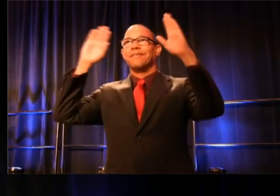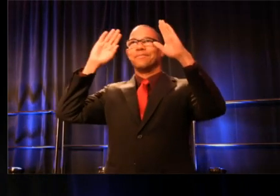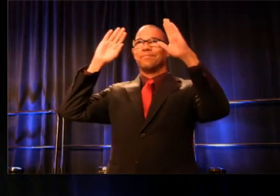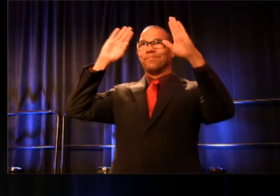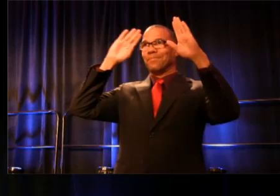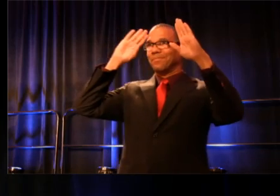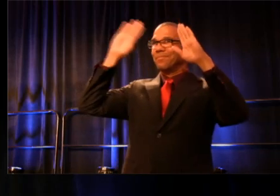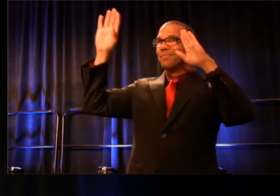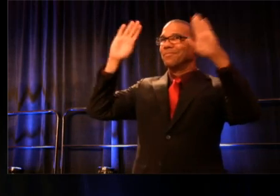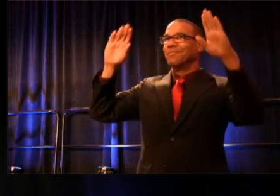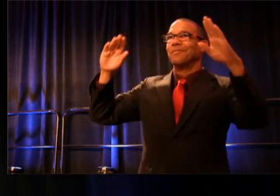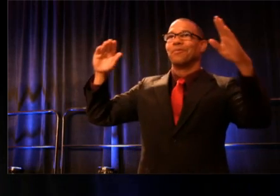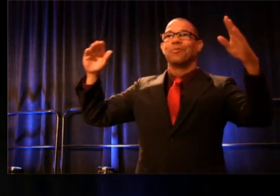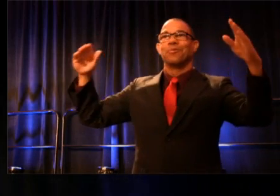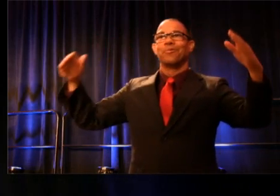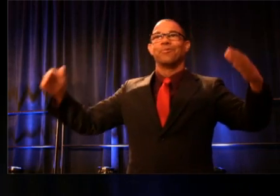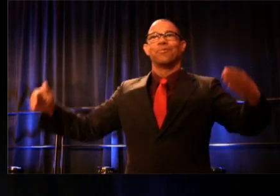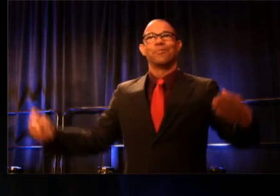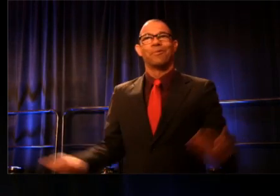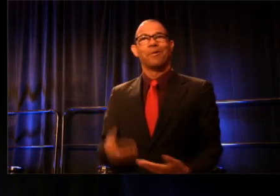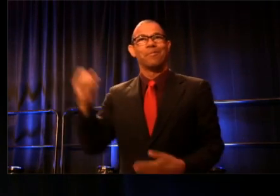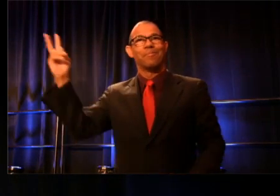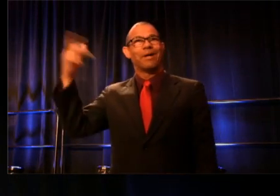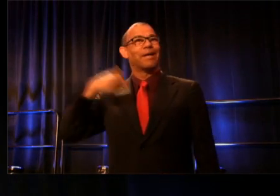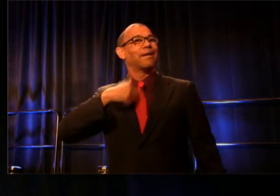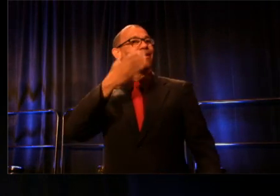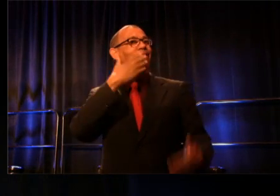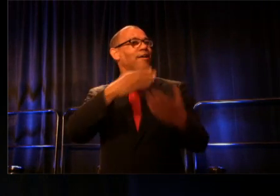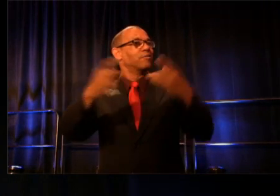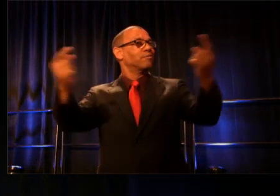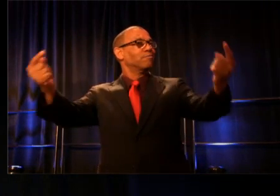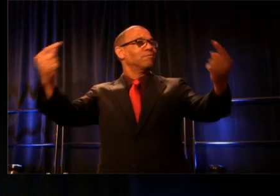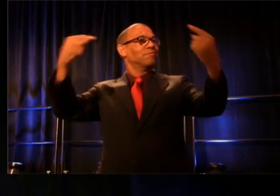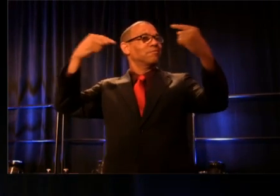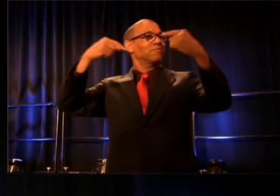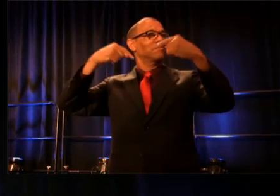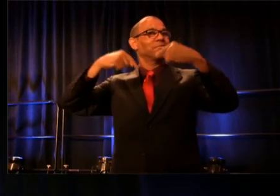Thanks for being here at 9 AM. Those of you who are.